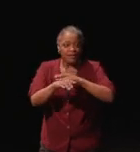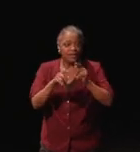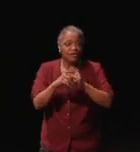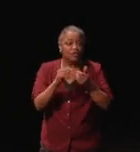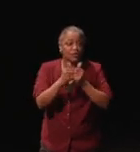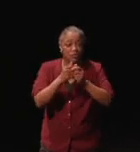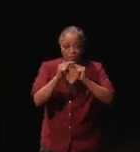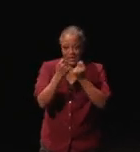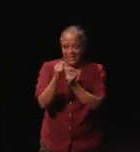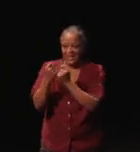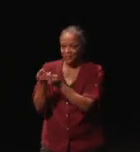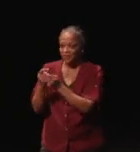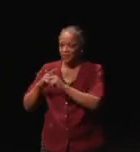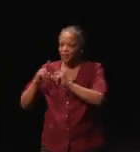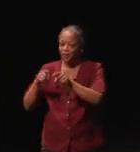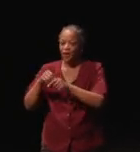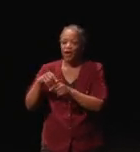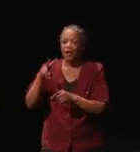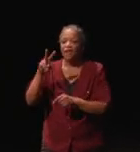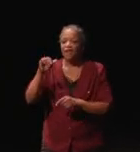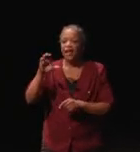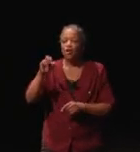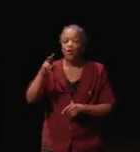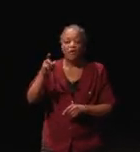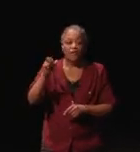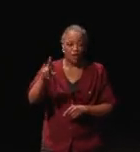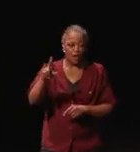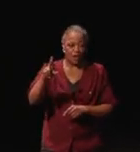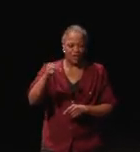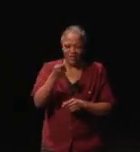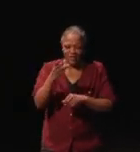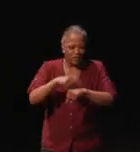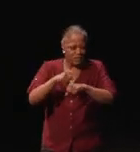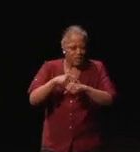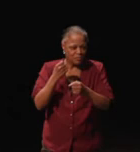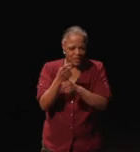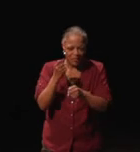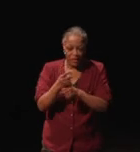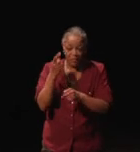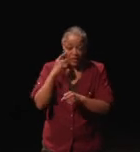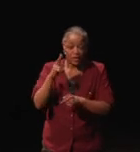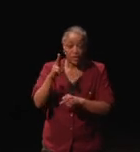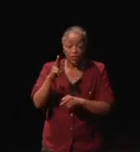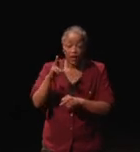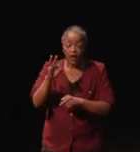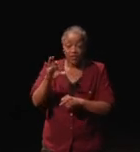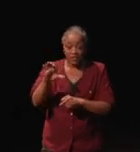So, I've been going to Vancouver now several times a year because that's where you have C3, FIFA,